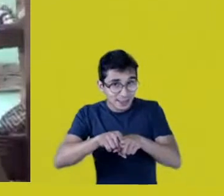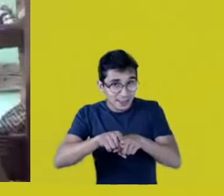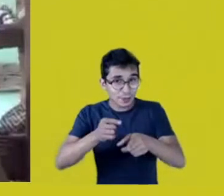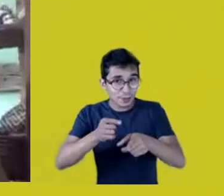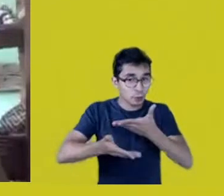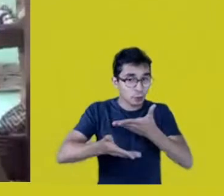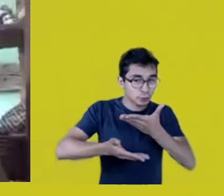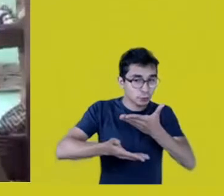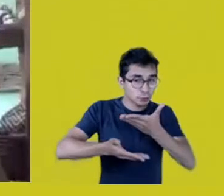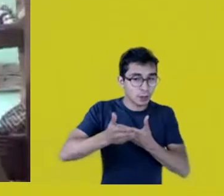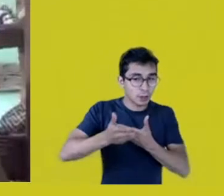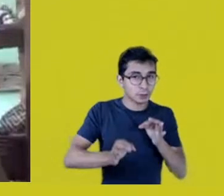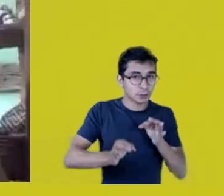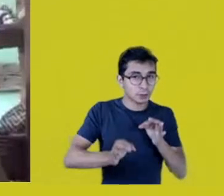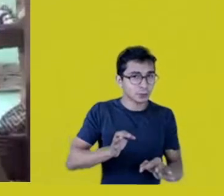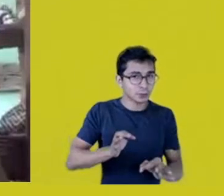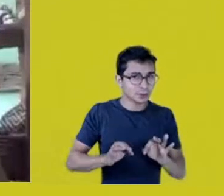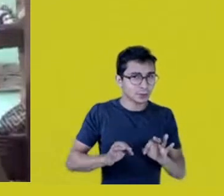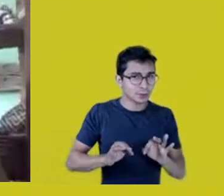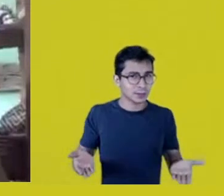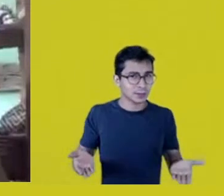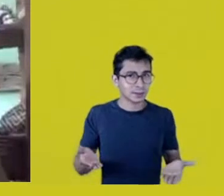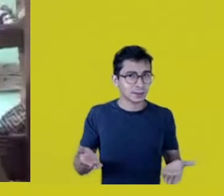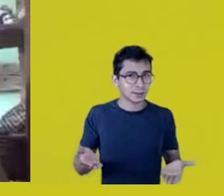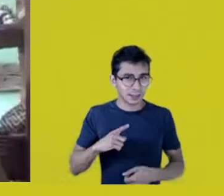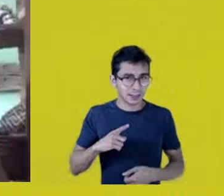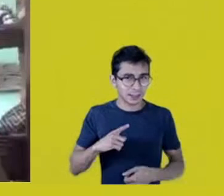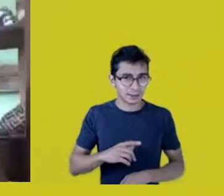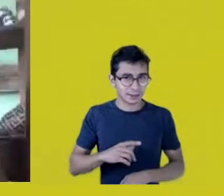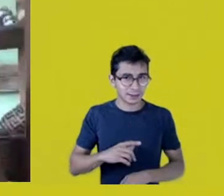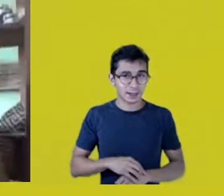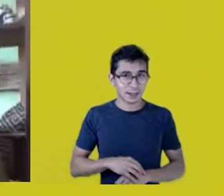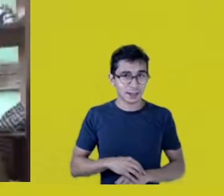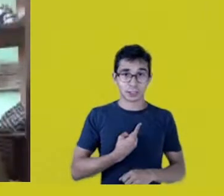To what extent we, as partners, are related.